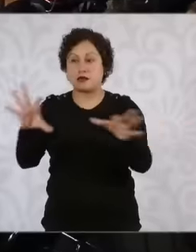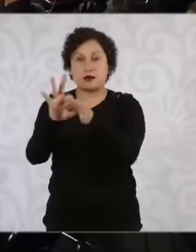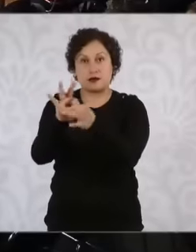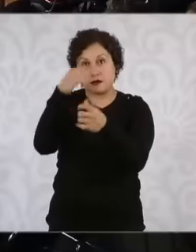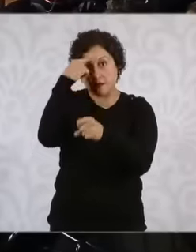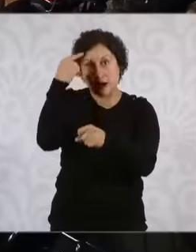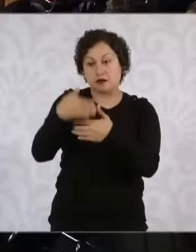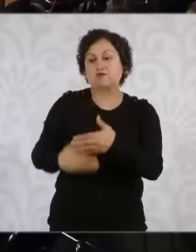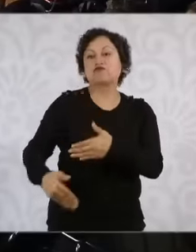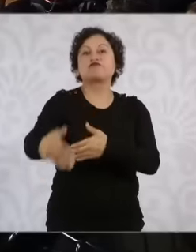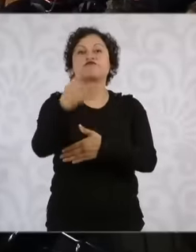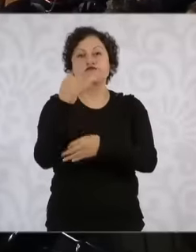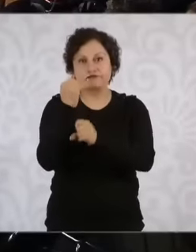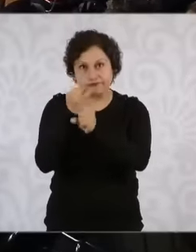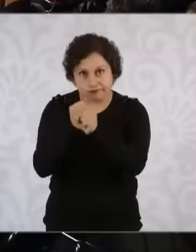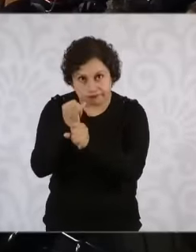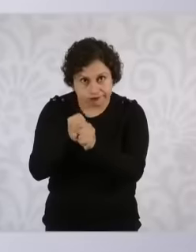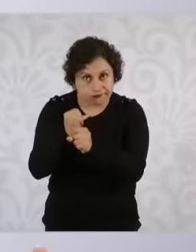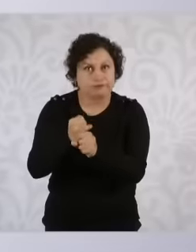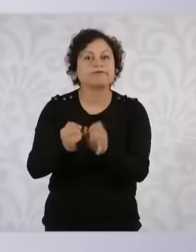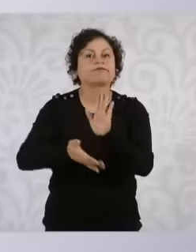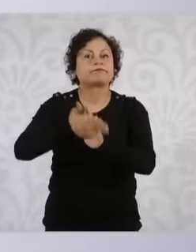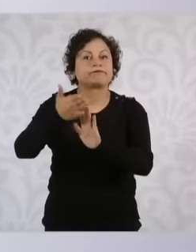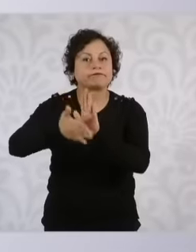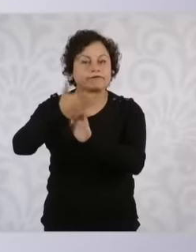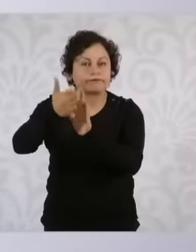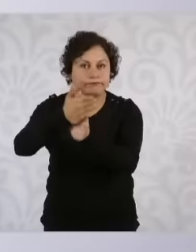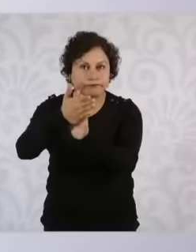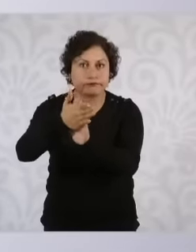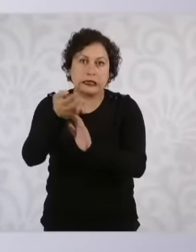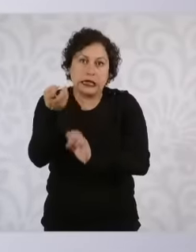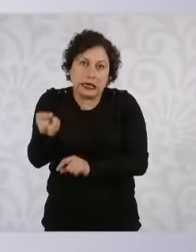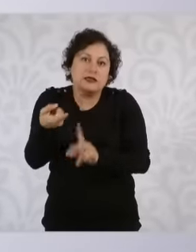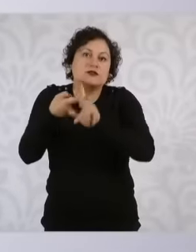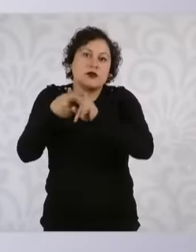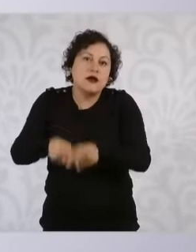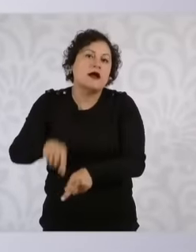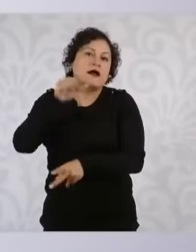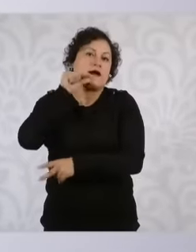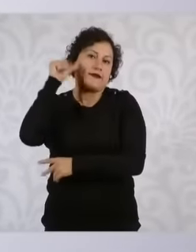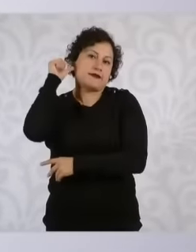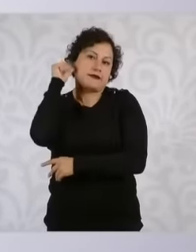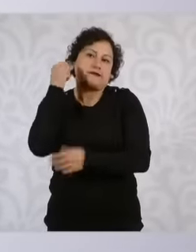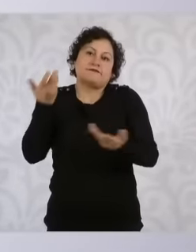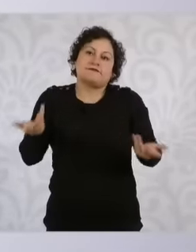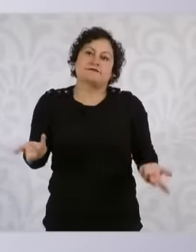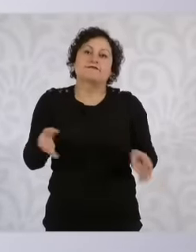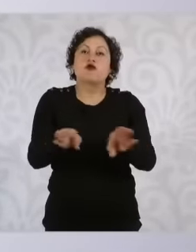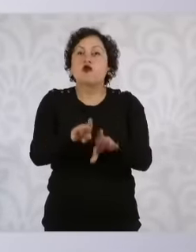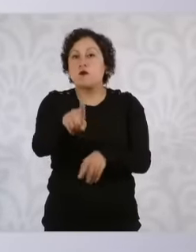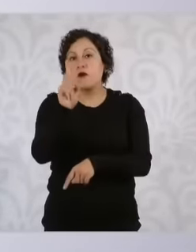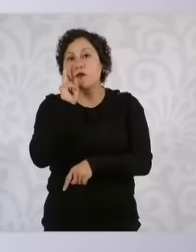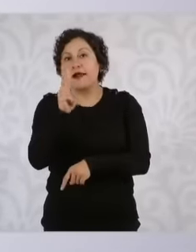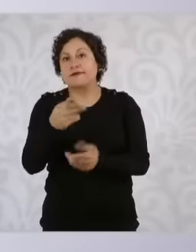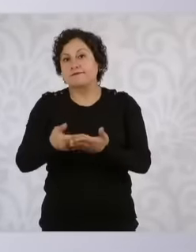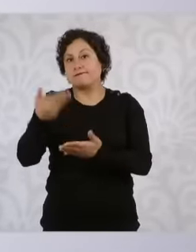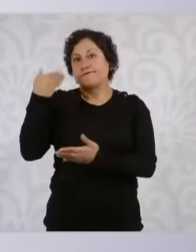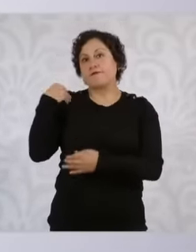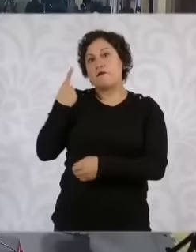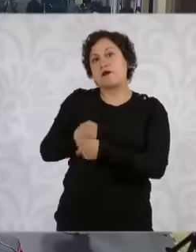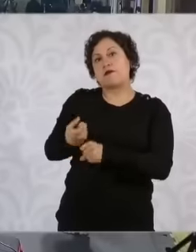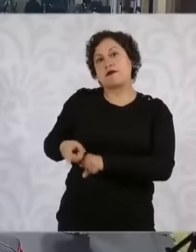. So that started yesterday, so as you can see, since the first day we have been working